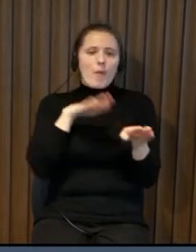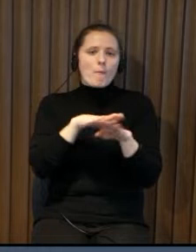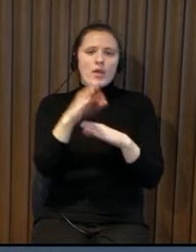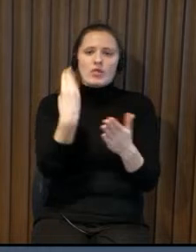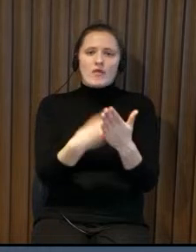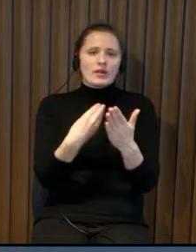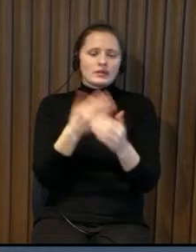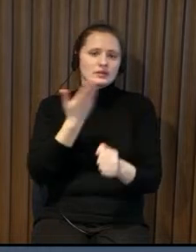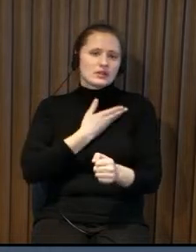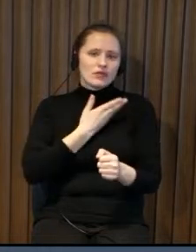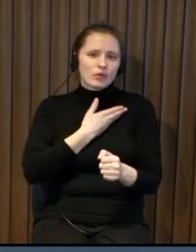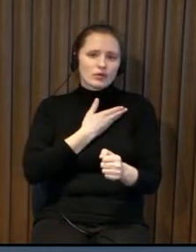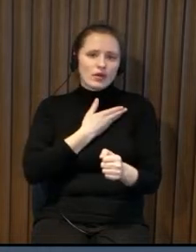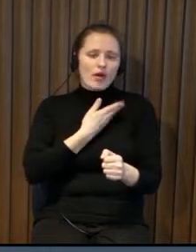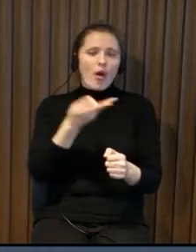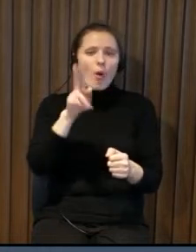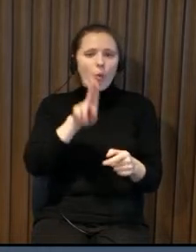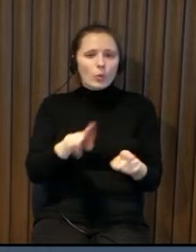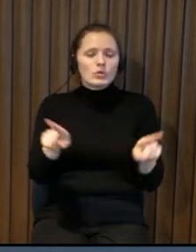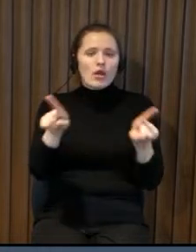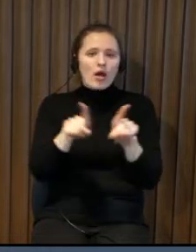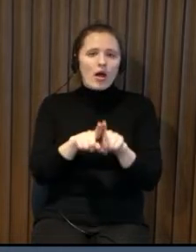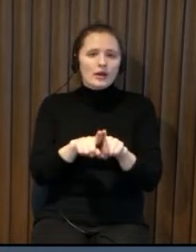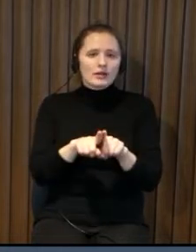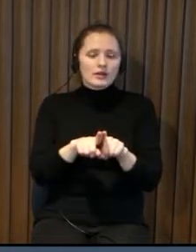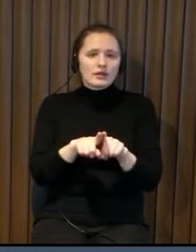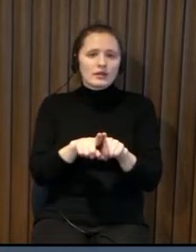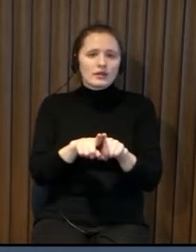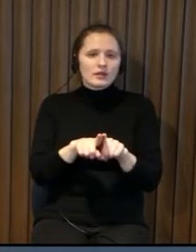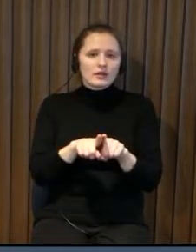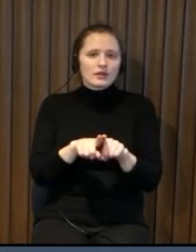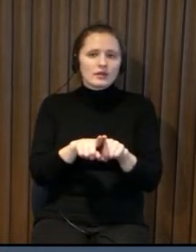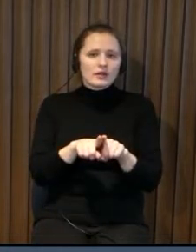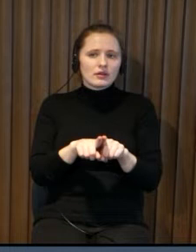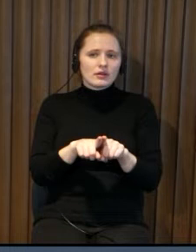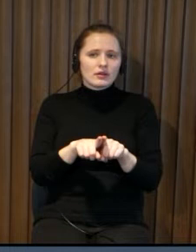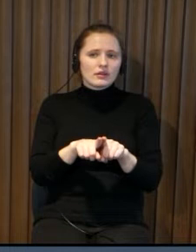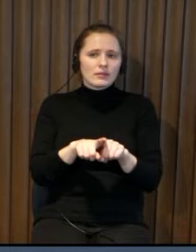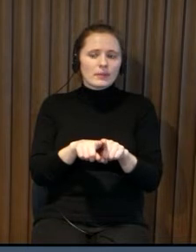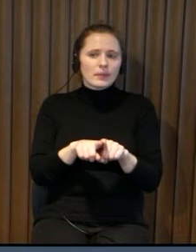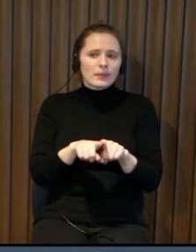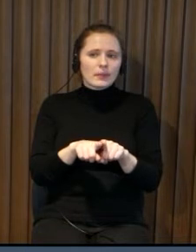two stories with a lot of stairs and when people get older they cannot live there anymore